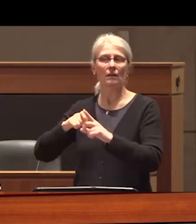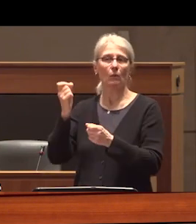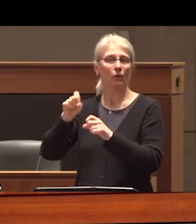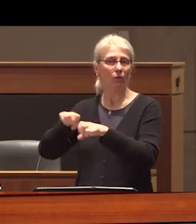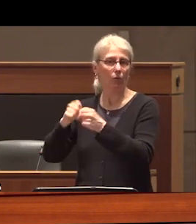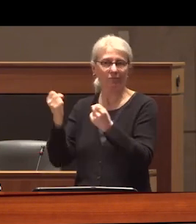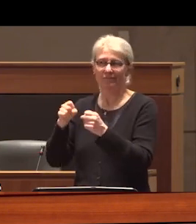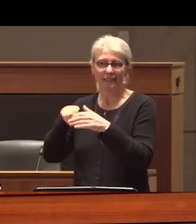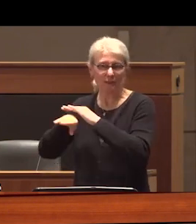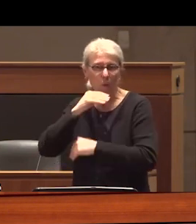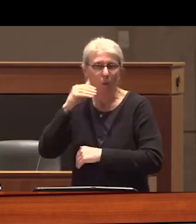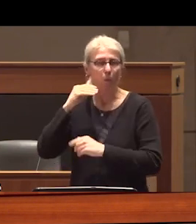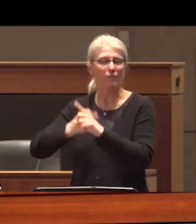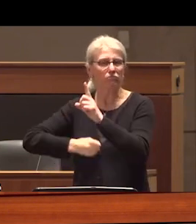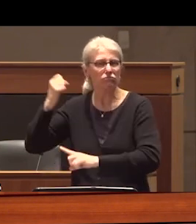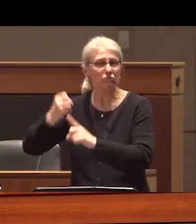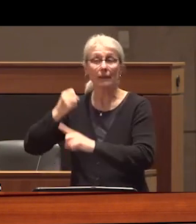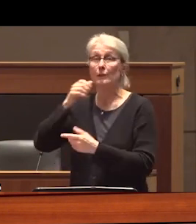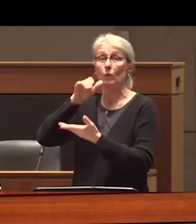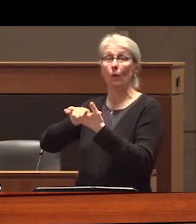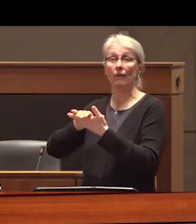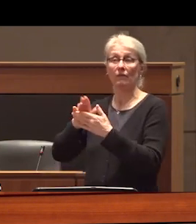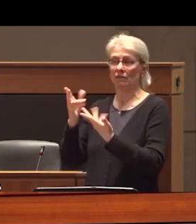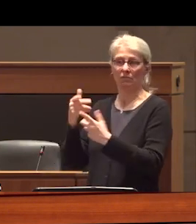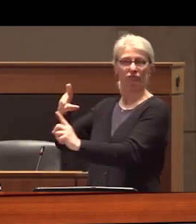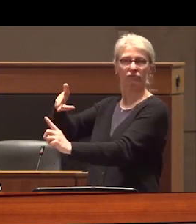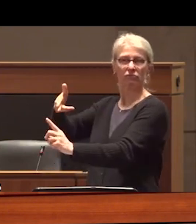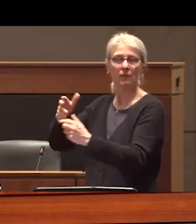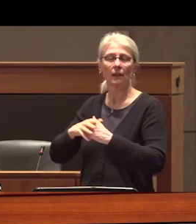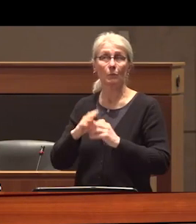during which he was badly beaten and his wife held at gunpoint no charges have been laid in